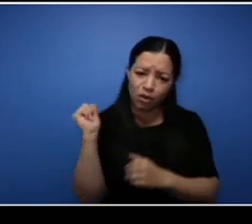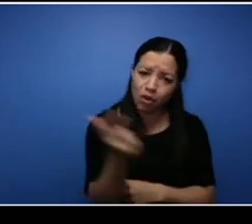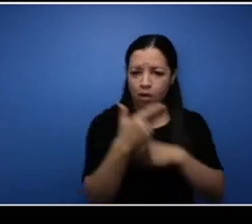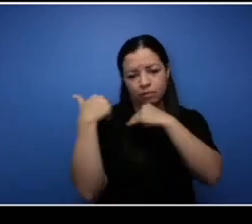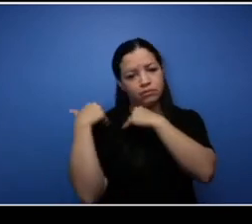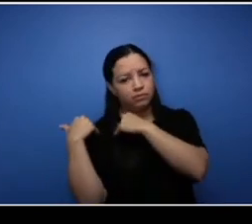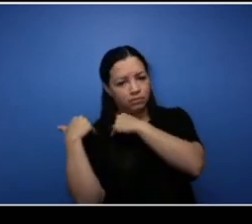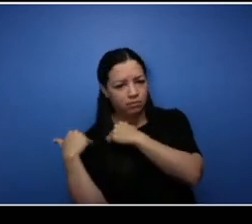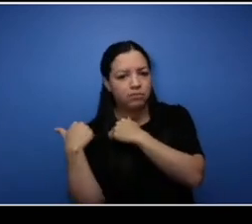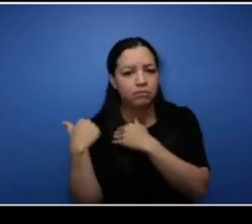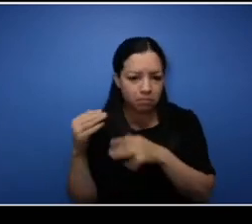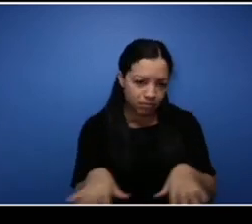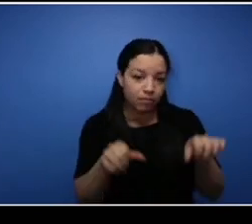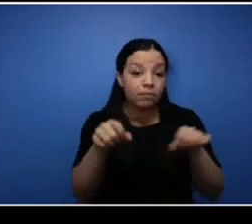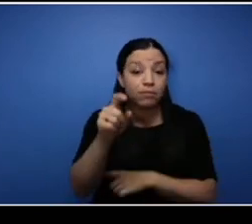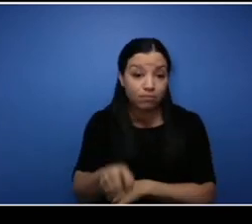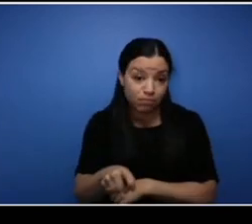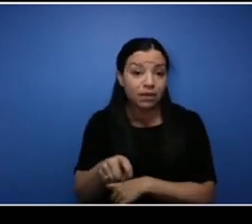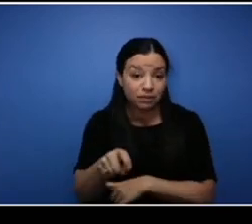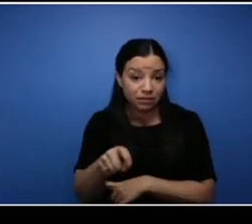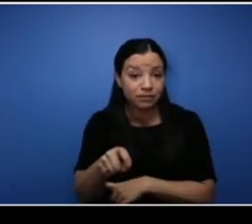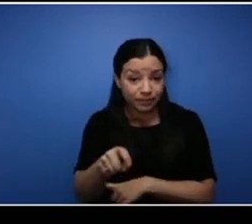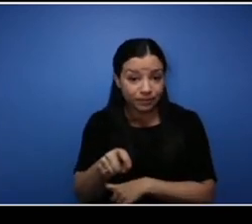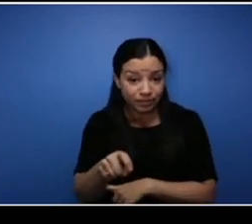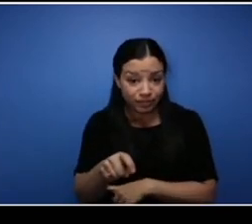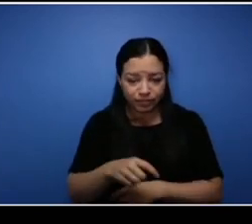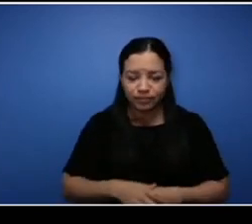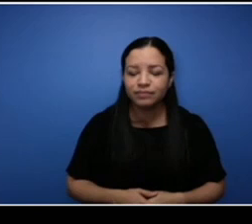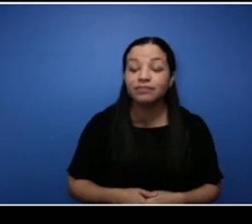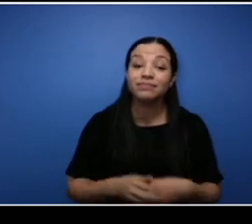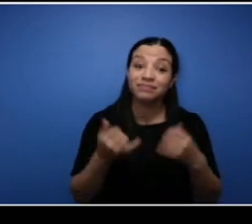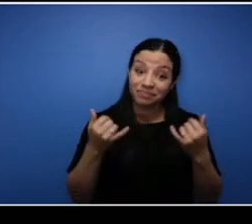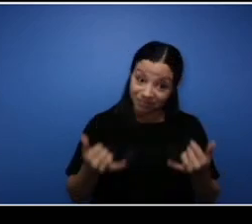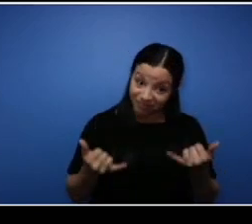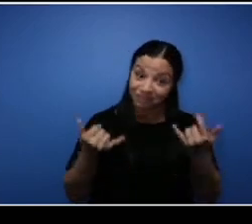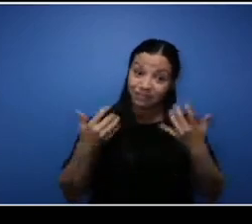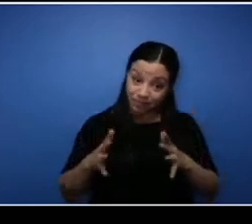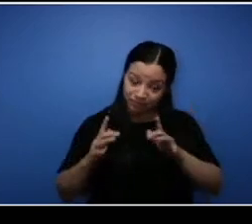work this is everyone's business please make it yours. um On that note I'm now going to